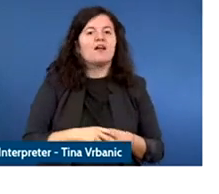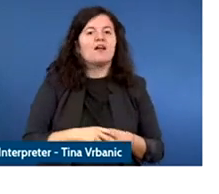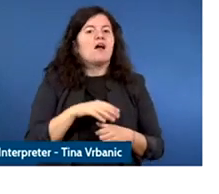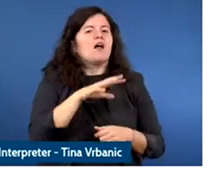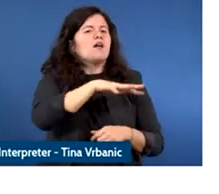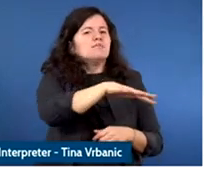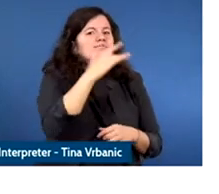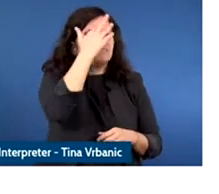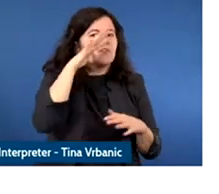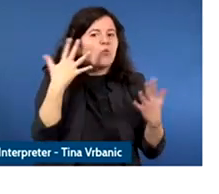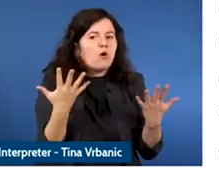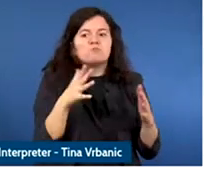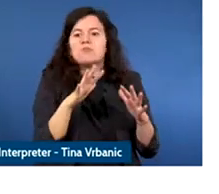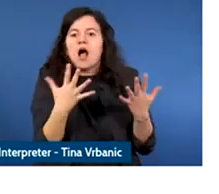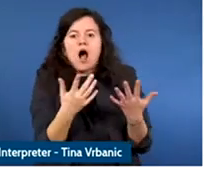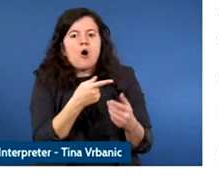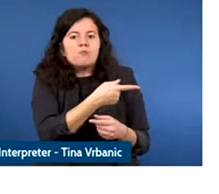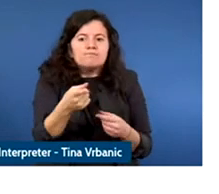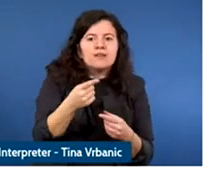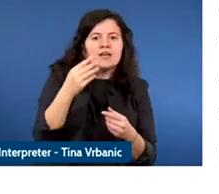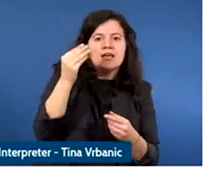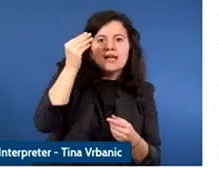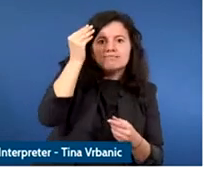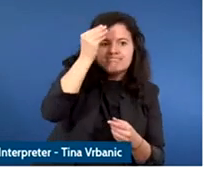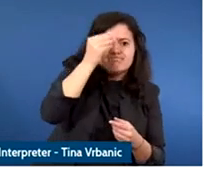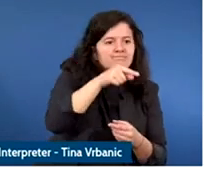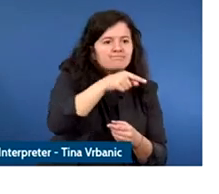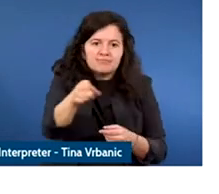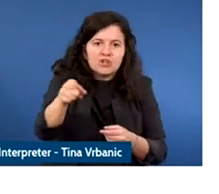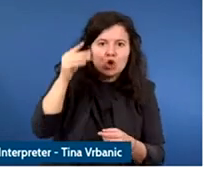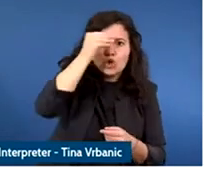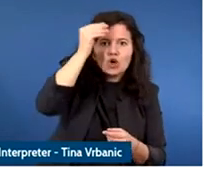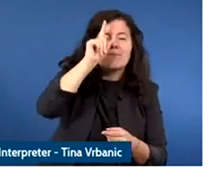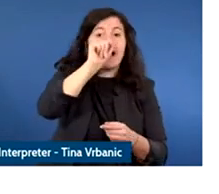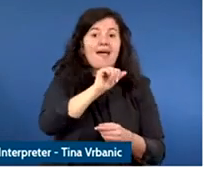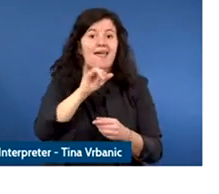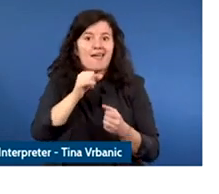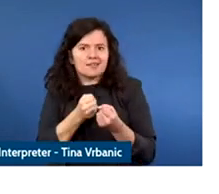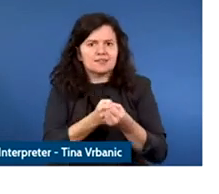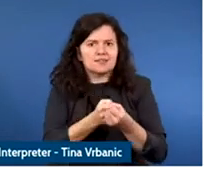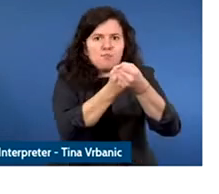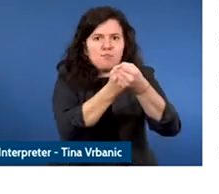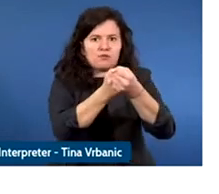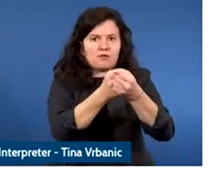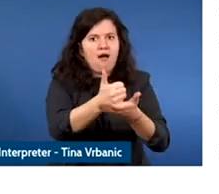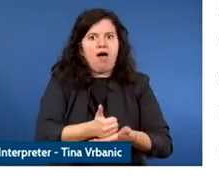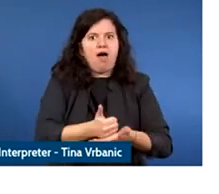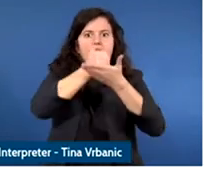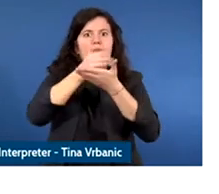support the learners with a tool that would personalize learning and the